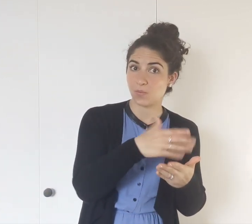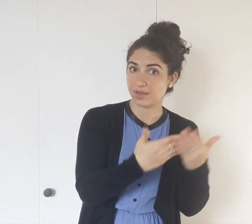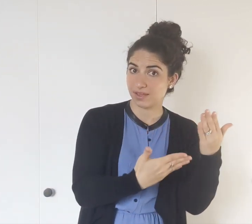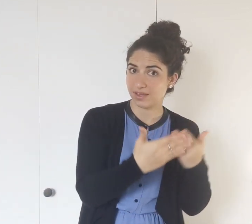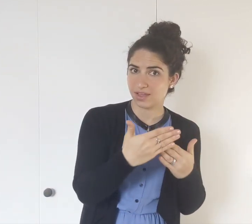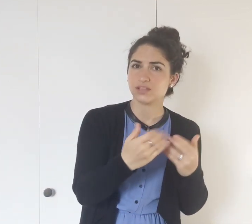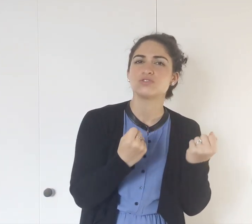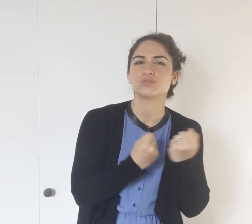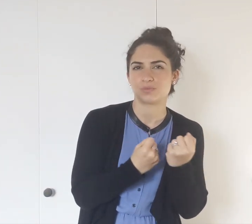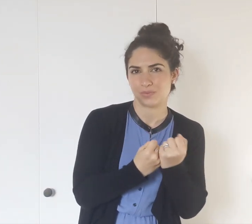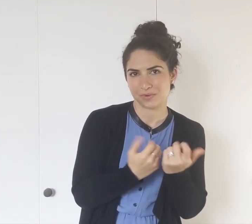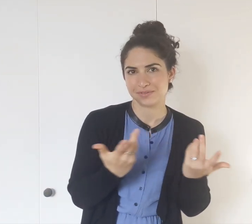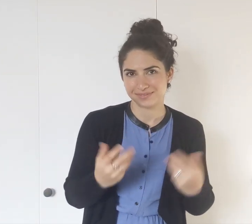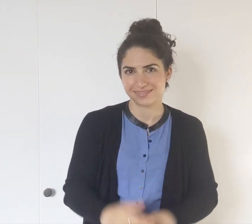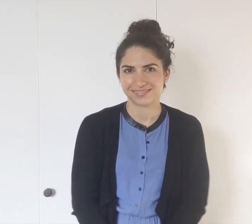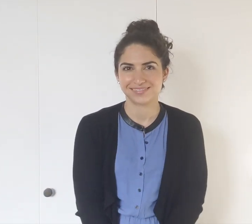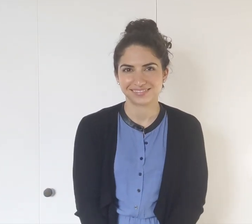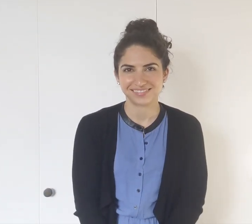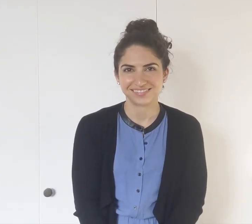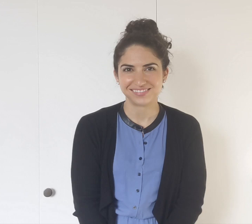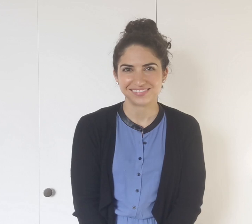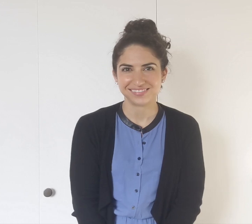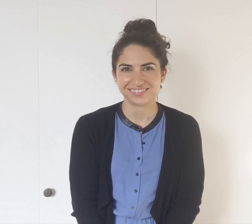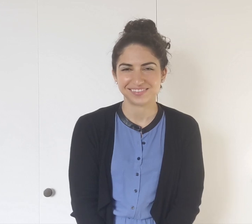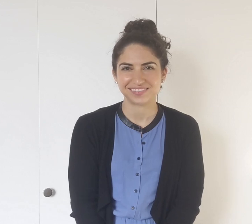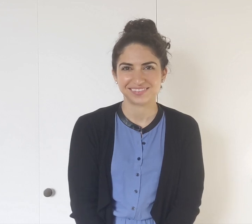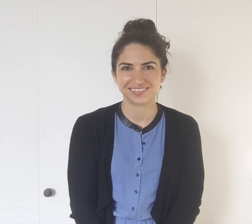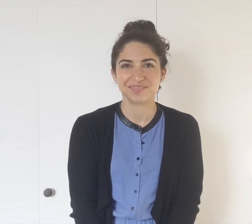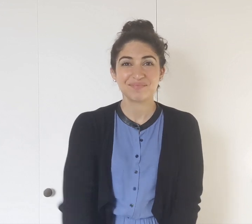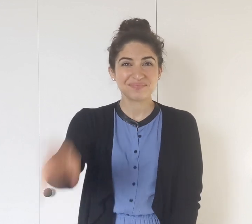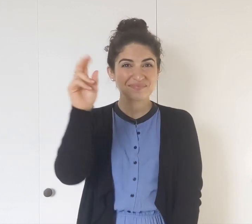and your non-dominant hand is the supporting player.